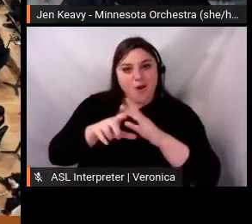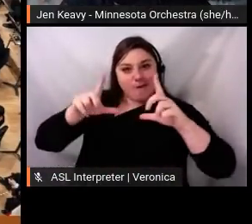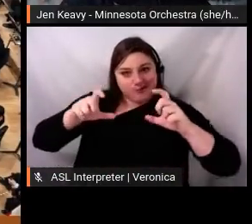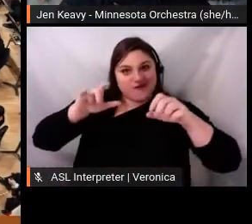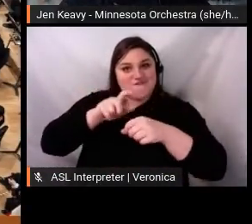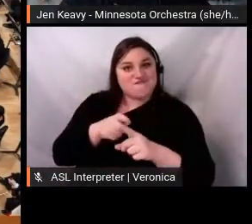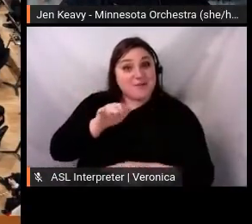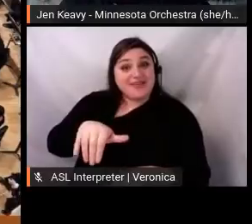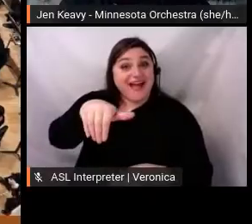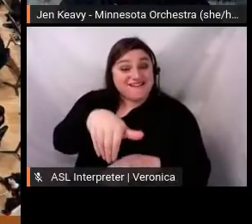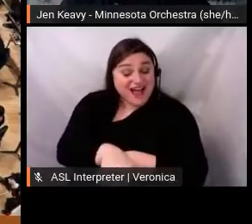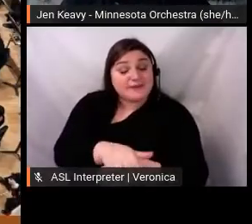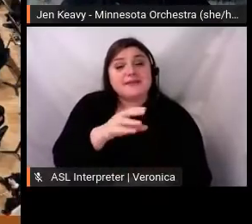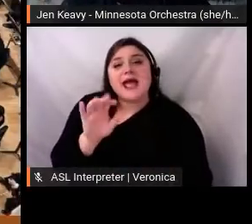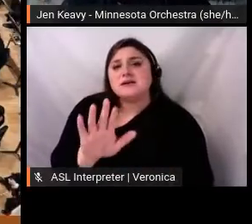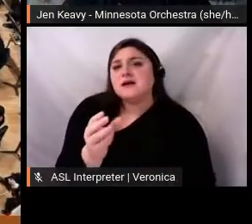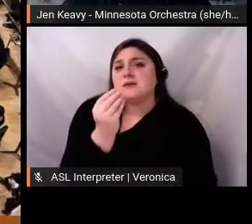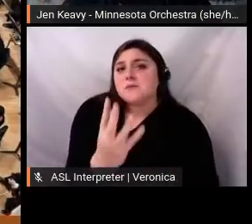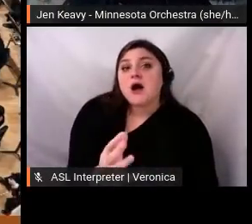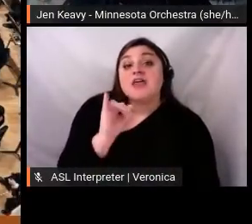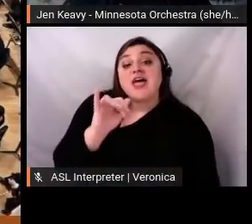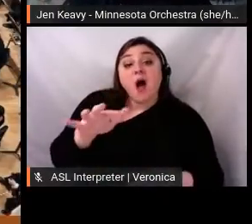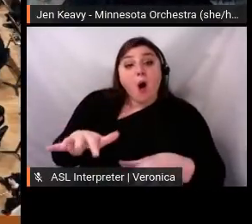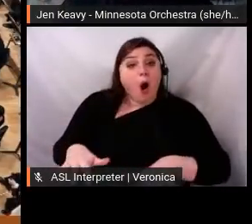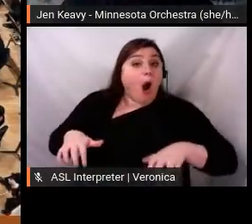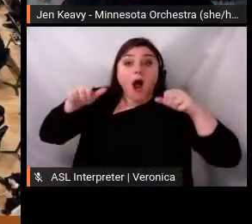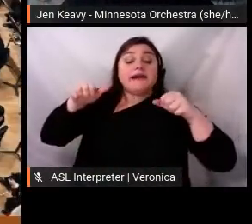the seats were empty, our musicians played with their whole hearts,